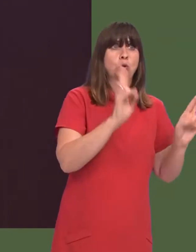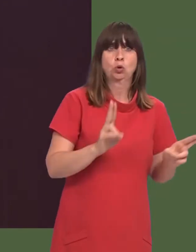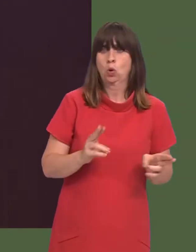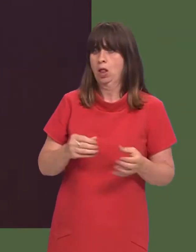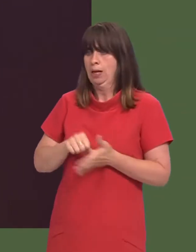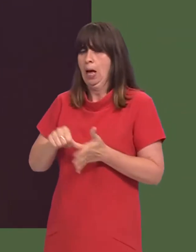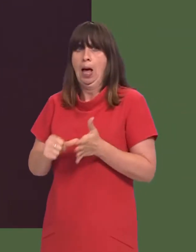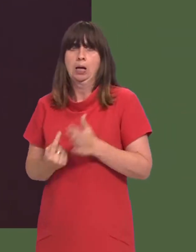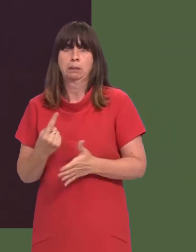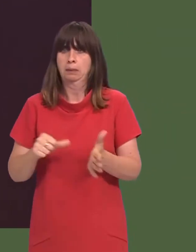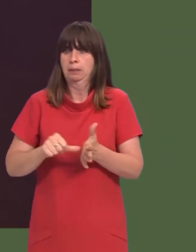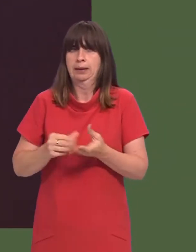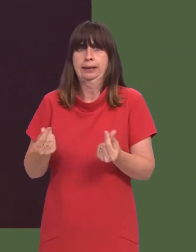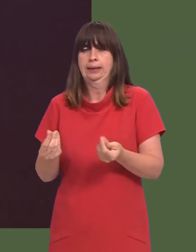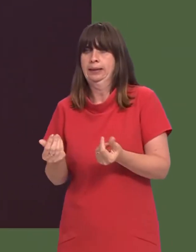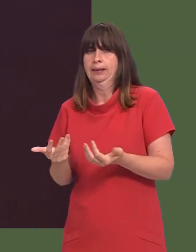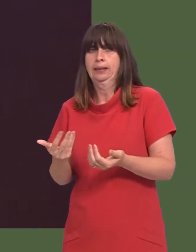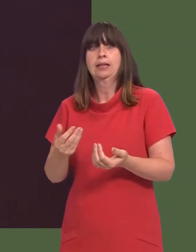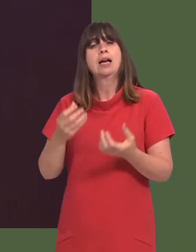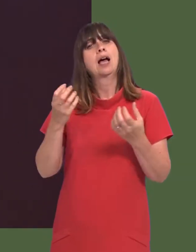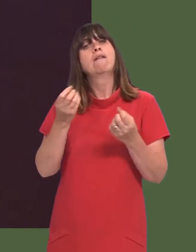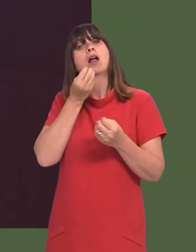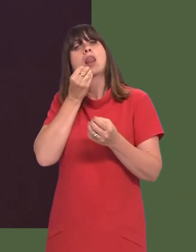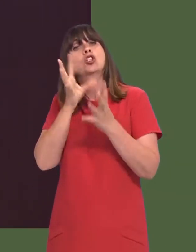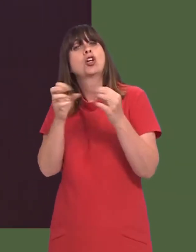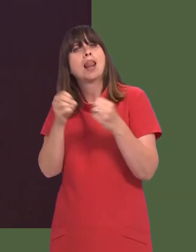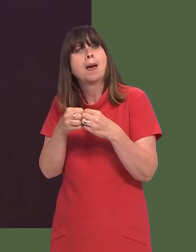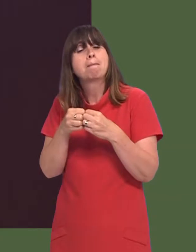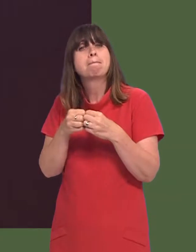We know that the Welsh Government has plans for an extended system of lunch and fun clubs,